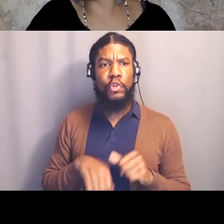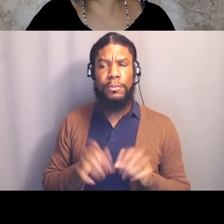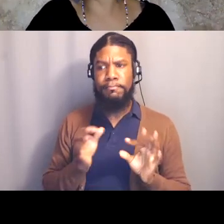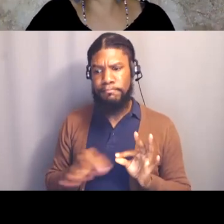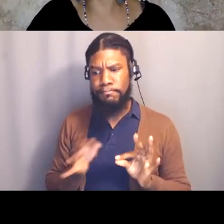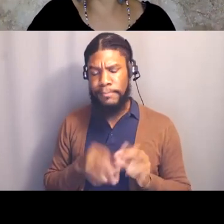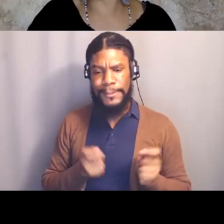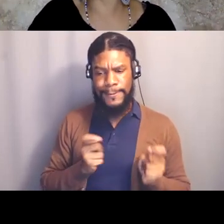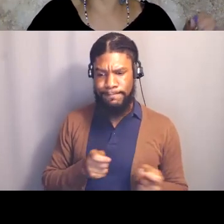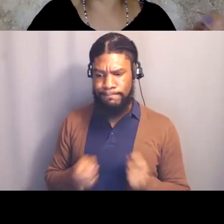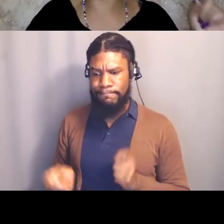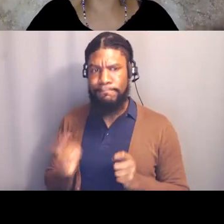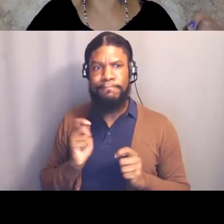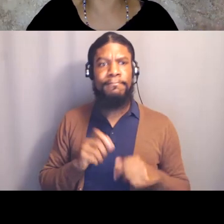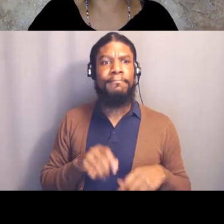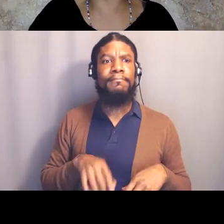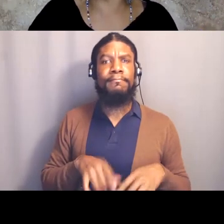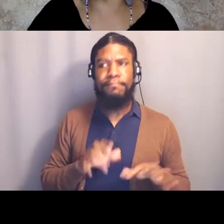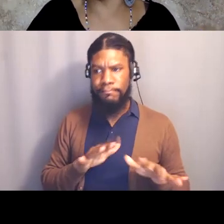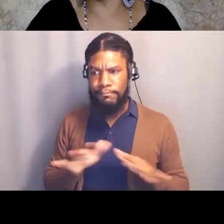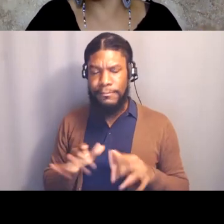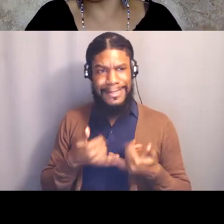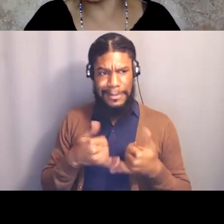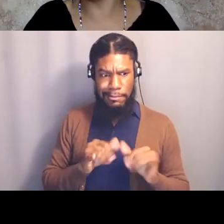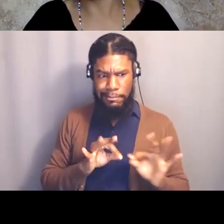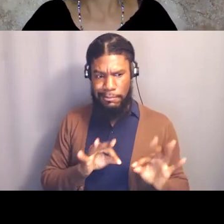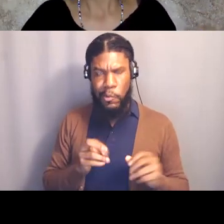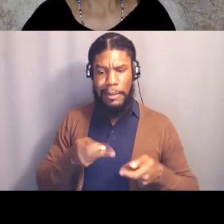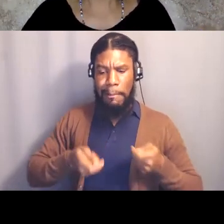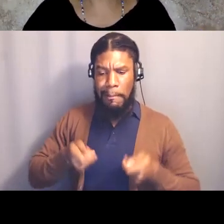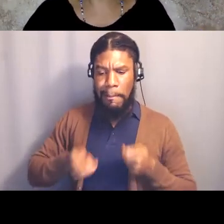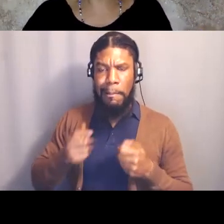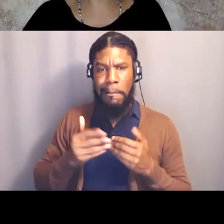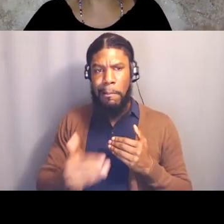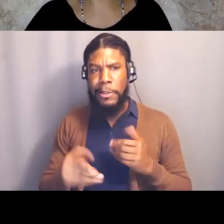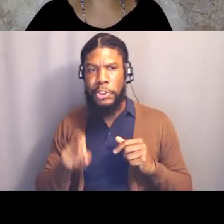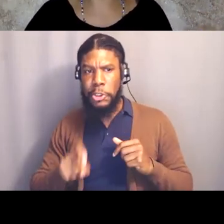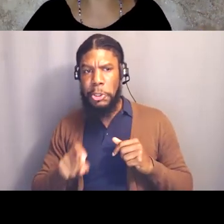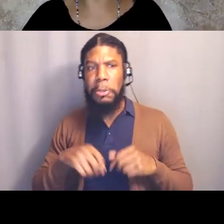and make sure that that's still our vision for the world, right? But then we have to think about